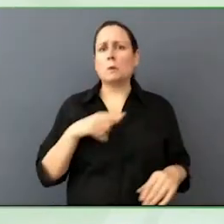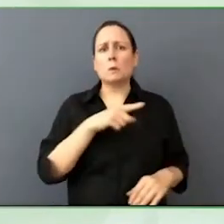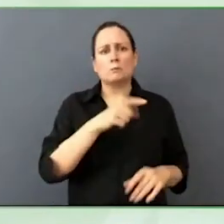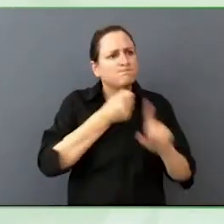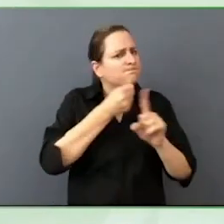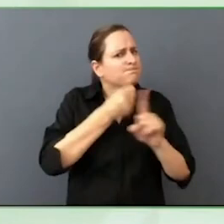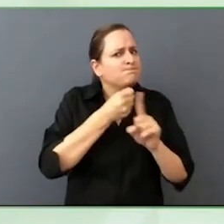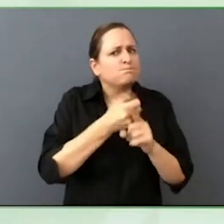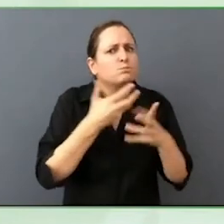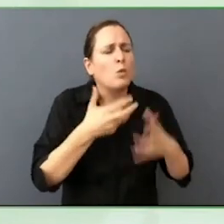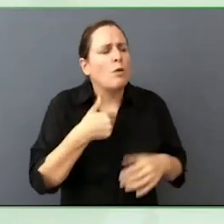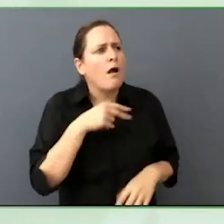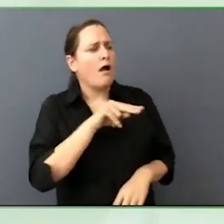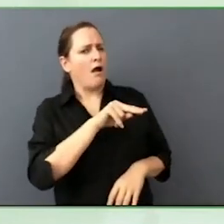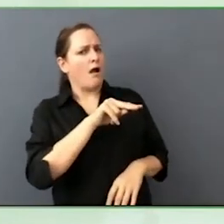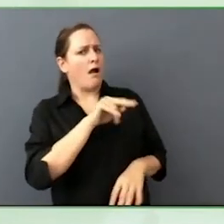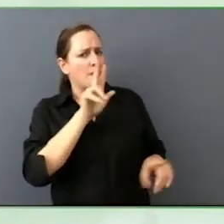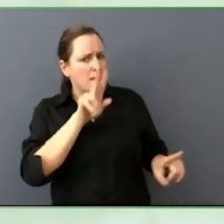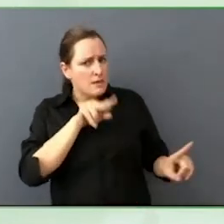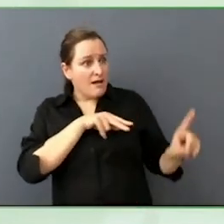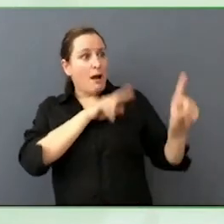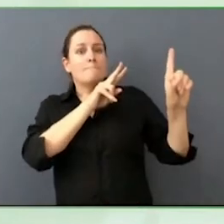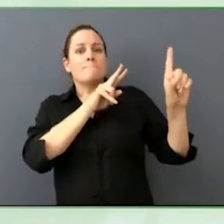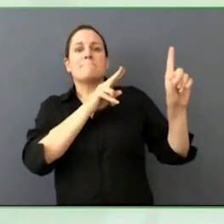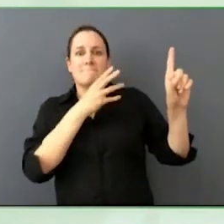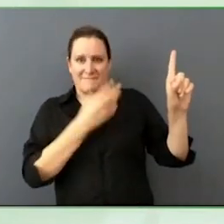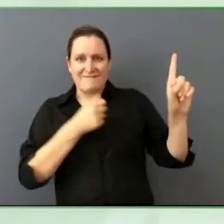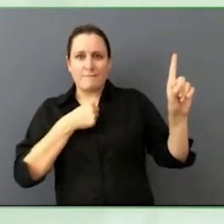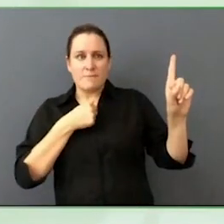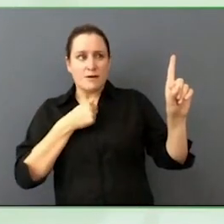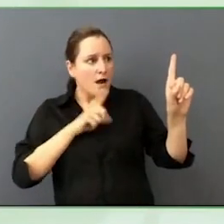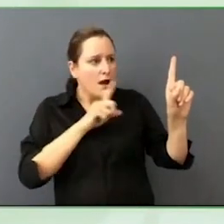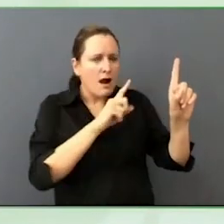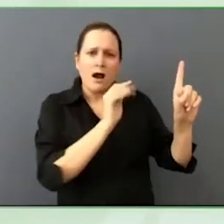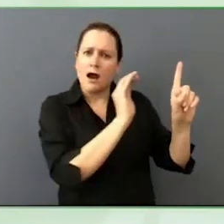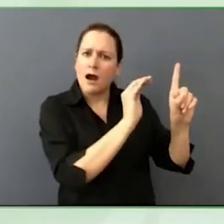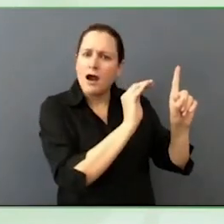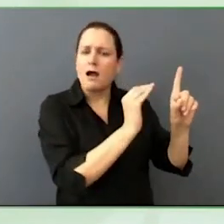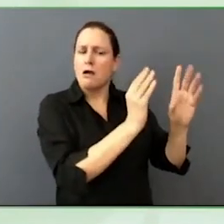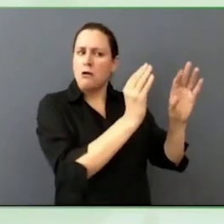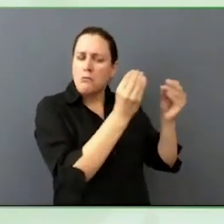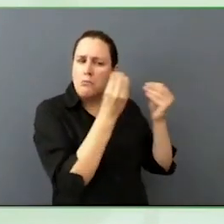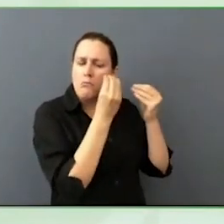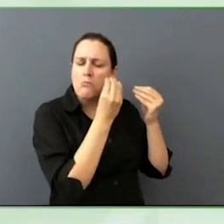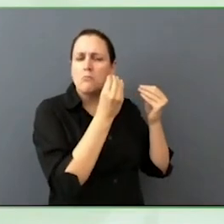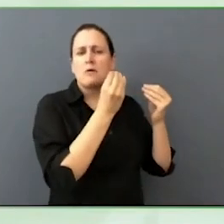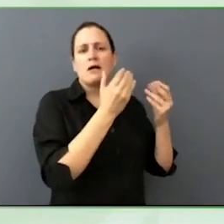The mentor is a people who advise you who can grow with you who can